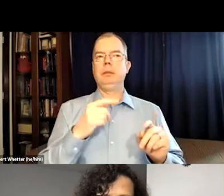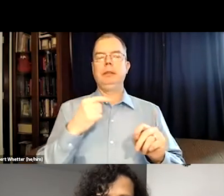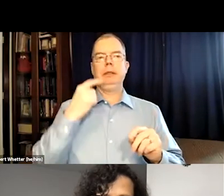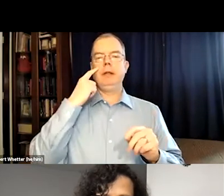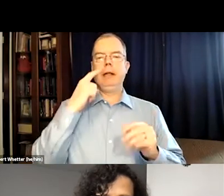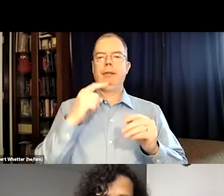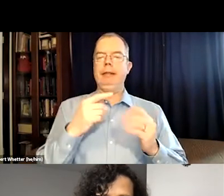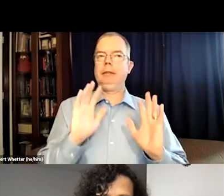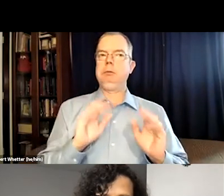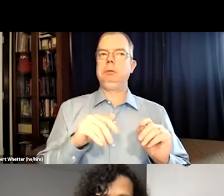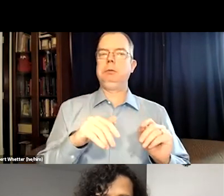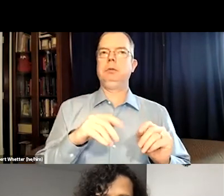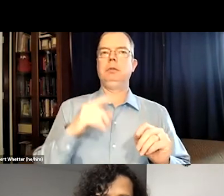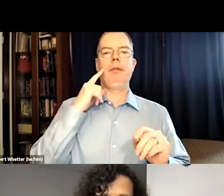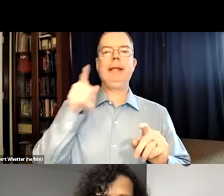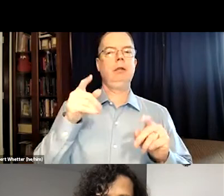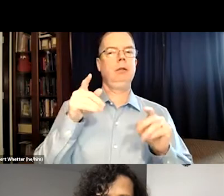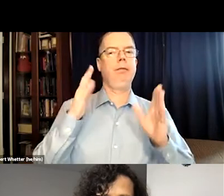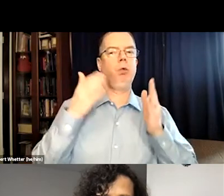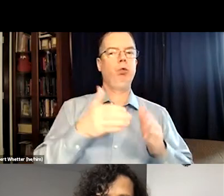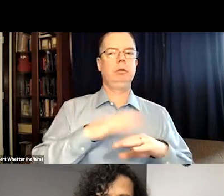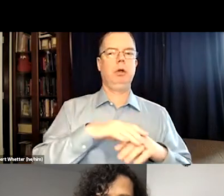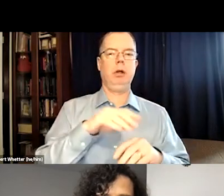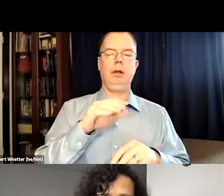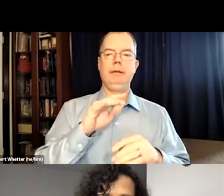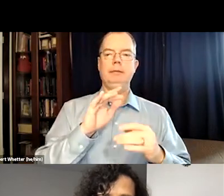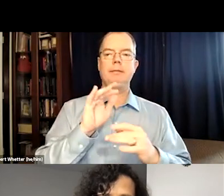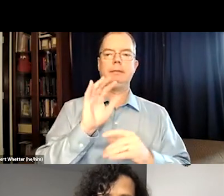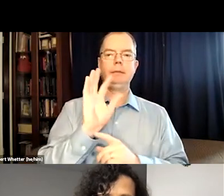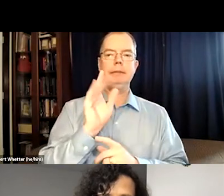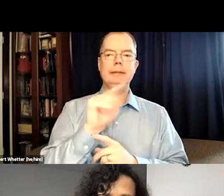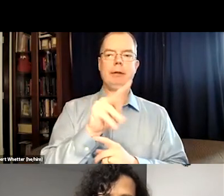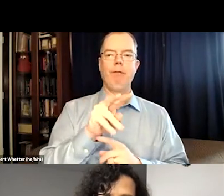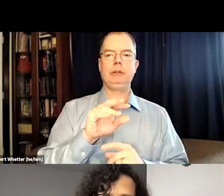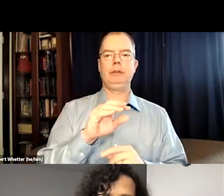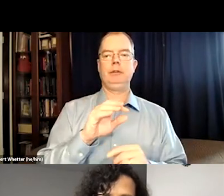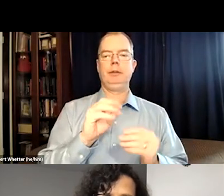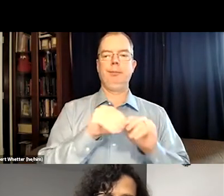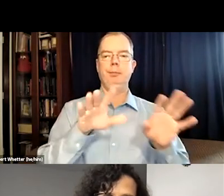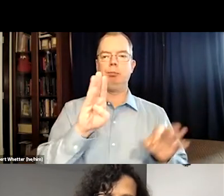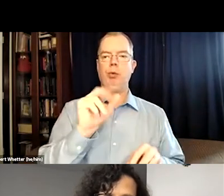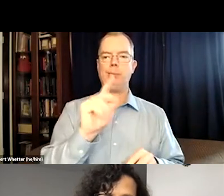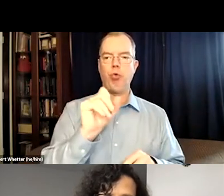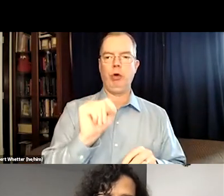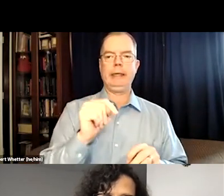And so I'm sure their perspective is a bit different on it. I believe their focus is on television.